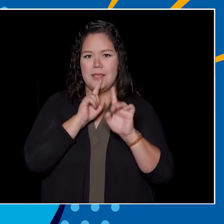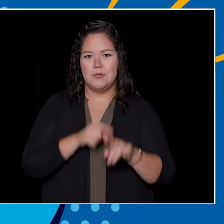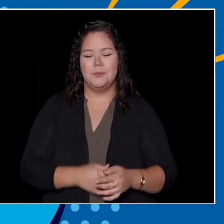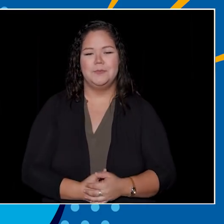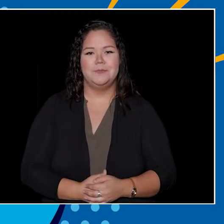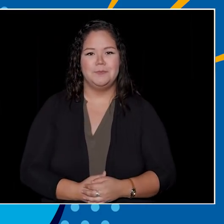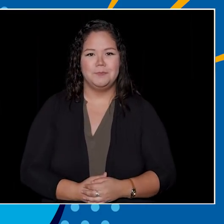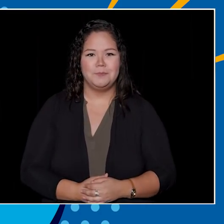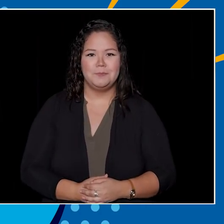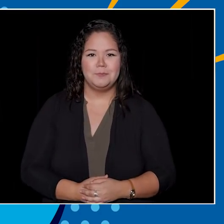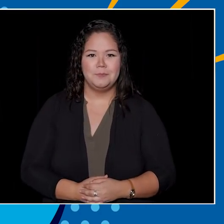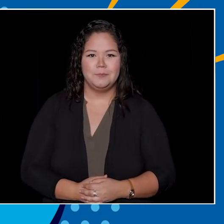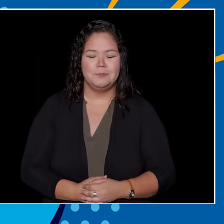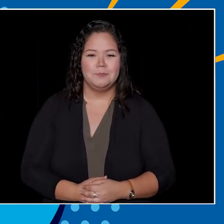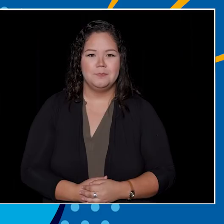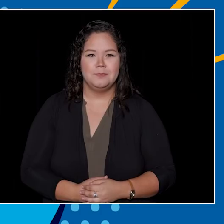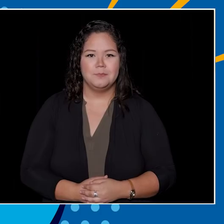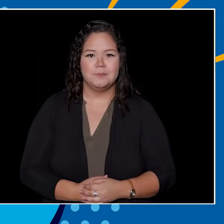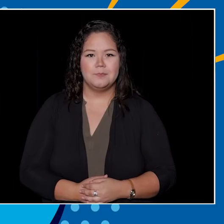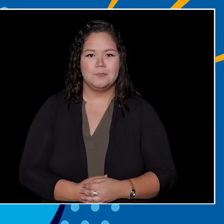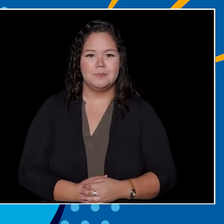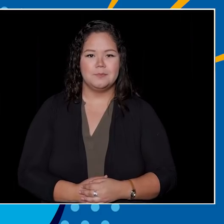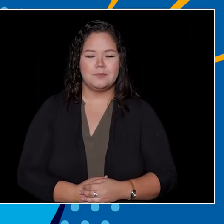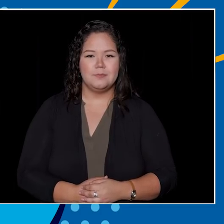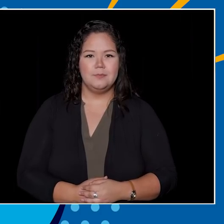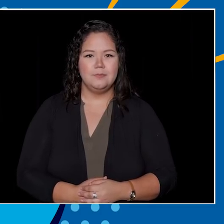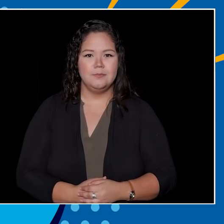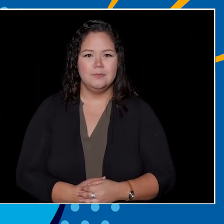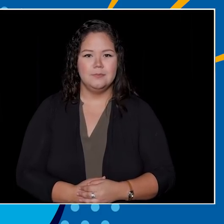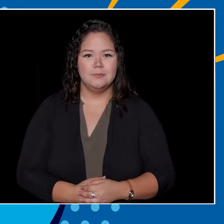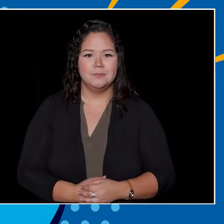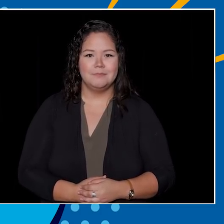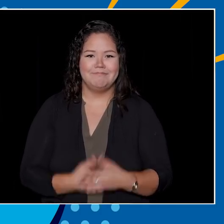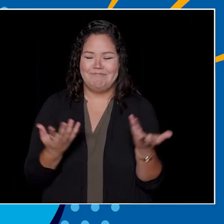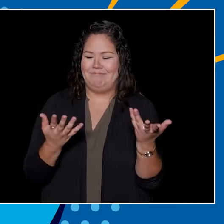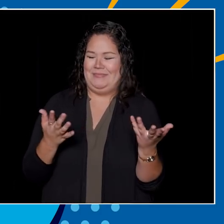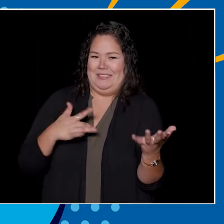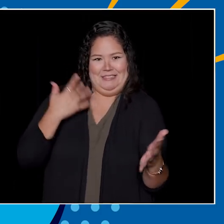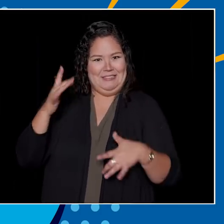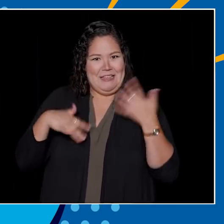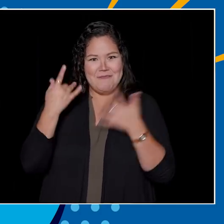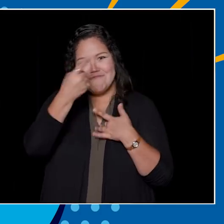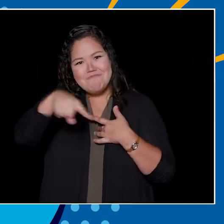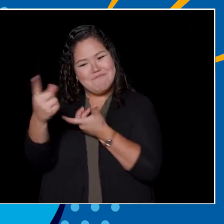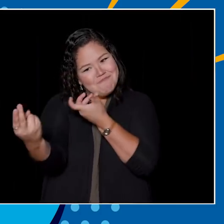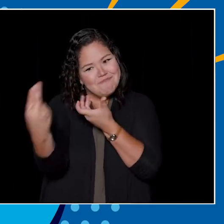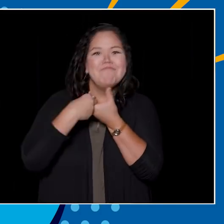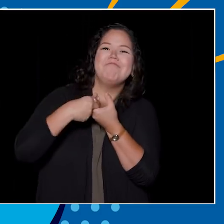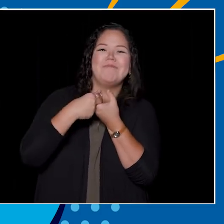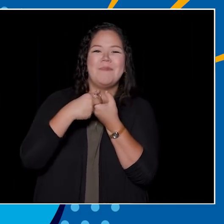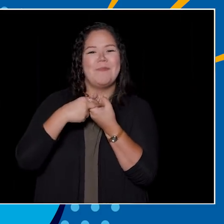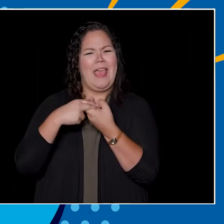B, September 19th, C, September 25th or D, October 10th? We can't wait for all of you to join us at Homecoming,